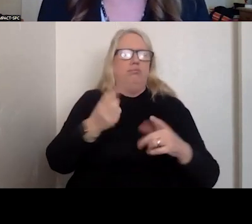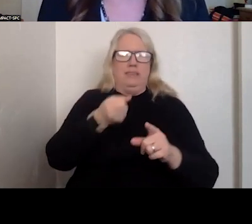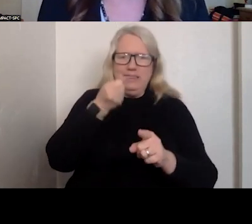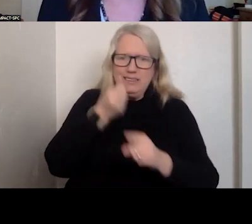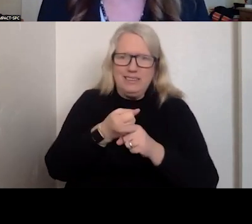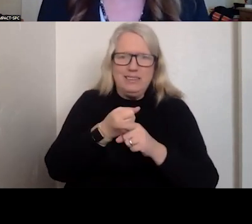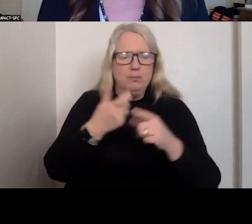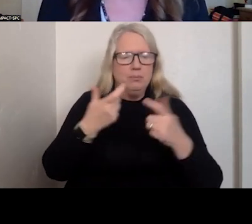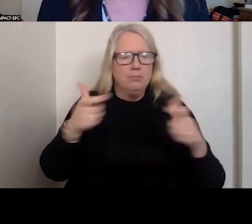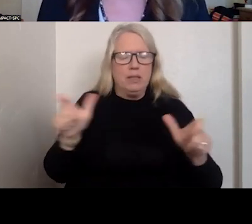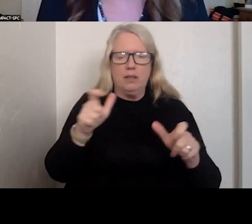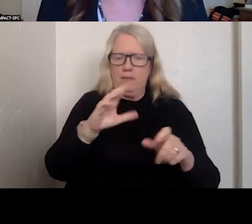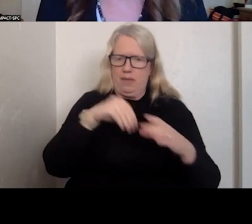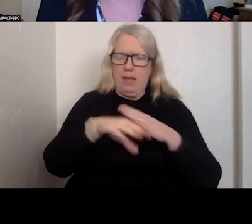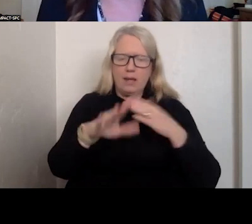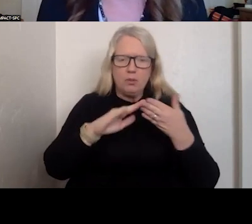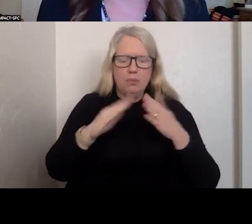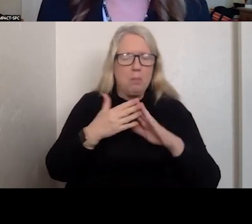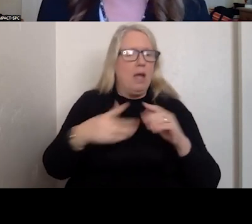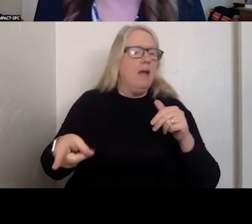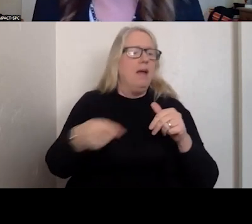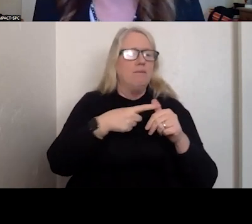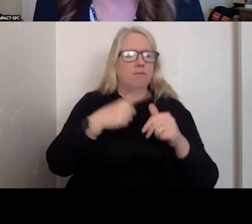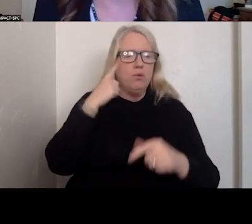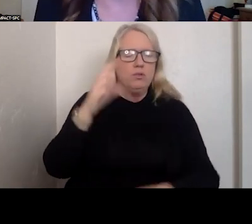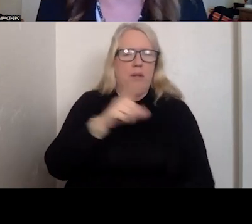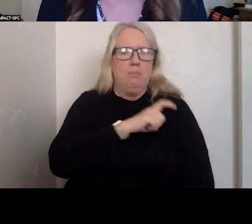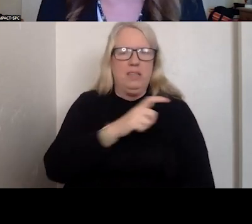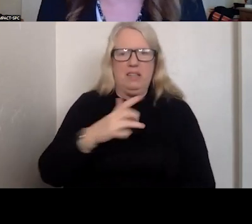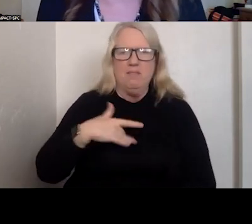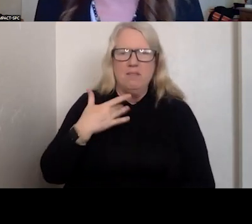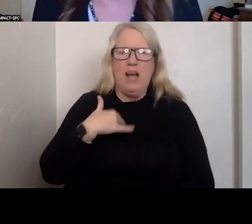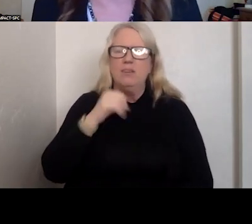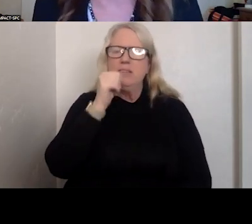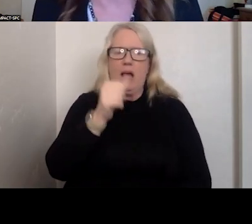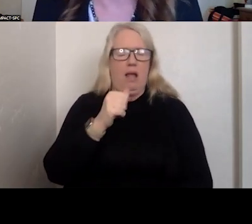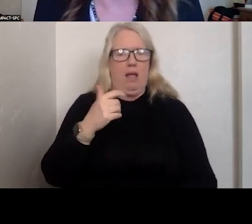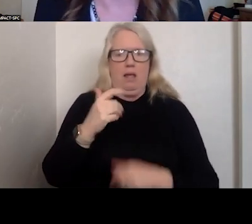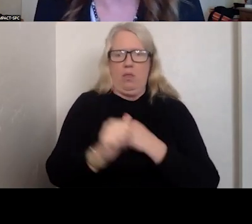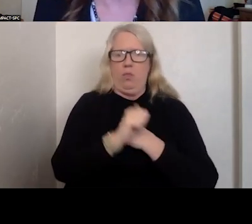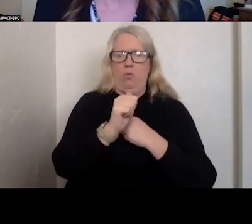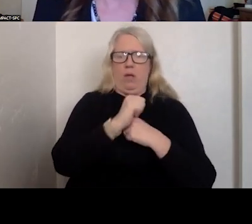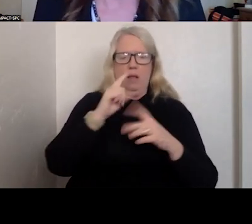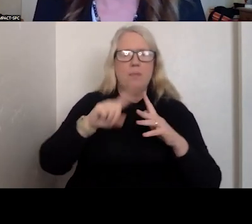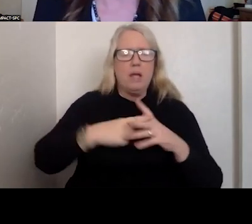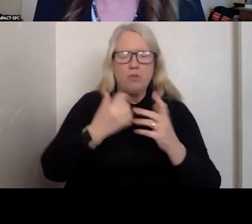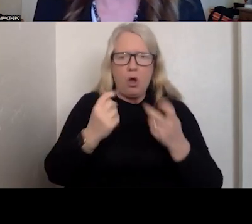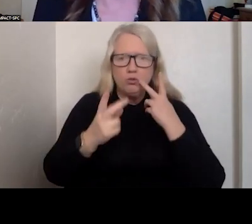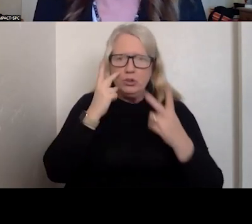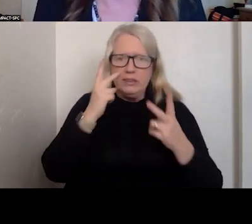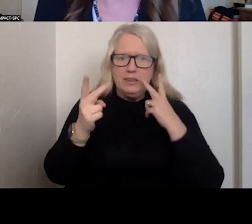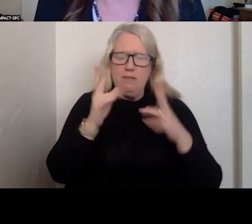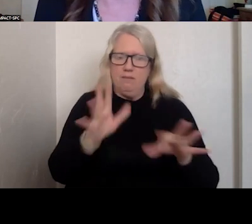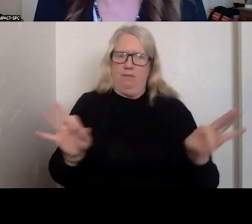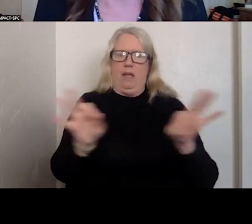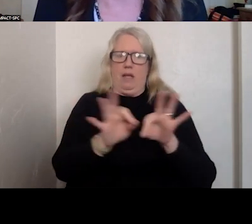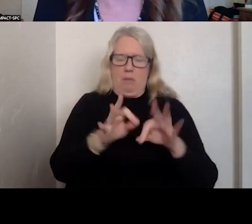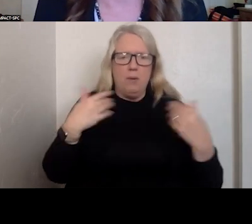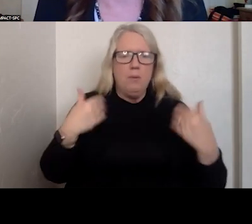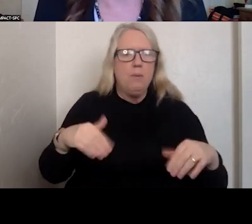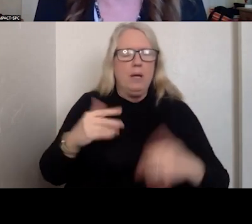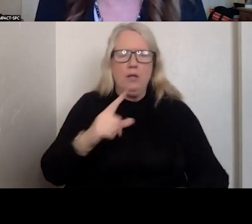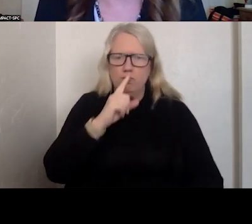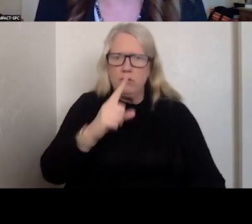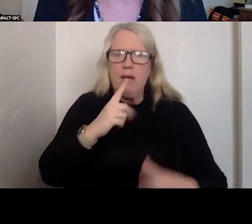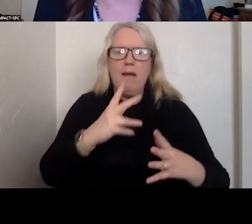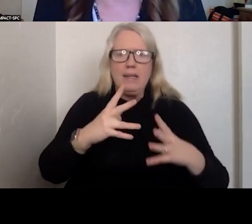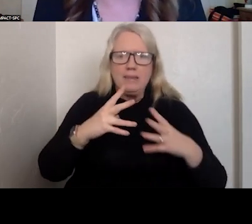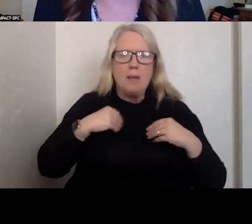BUT THE POLICE SAW THE VALUE AND REALLY STARTED TO CALLING FOR THEM.